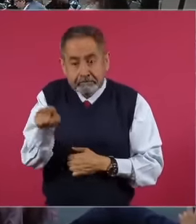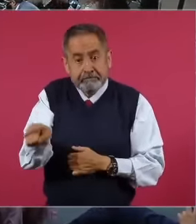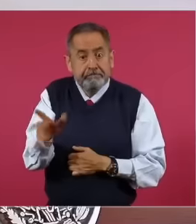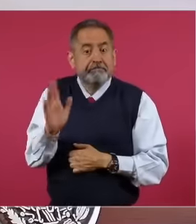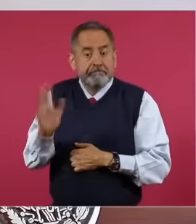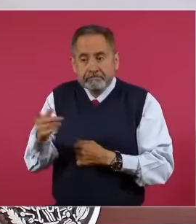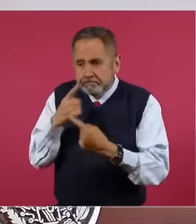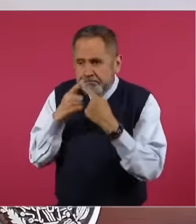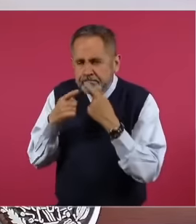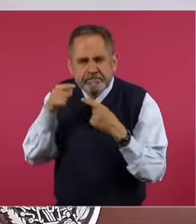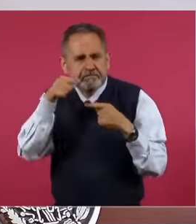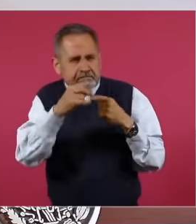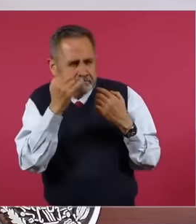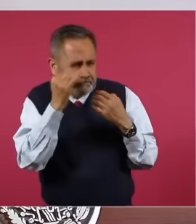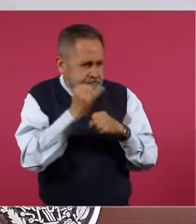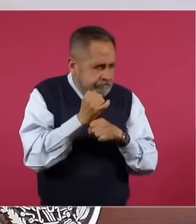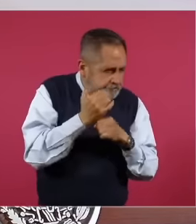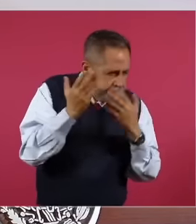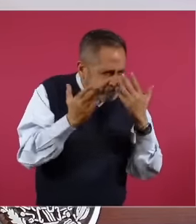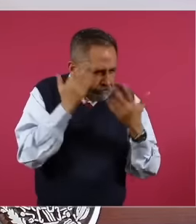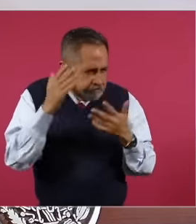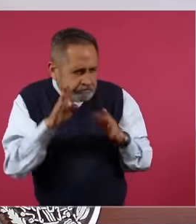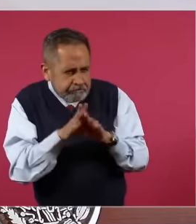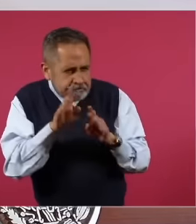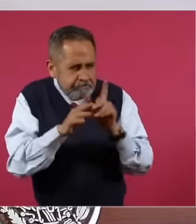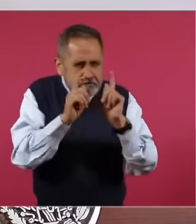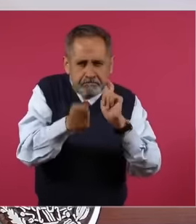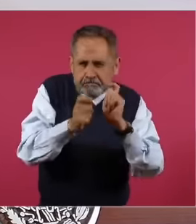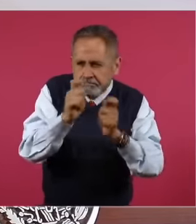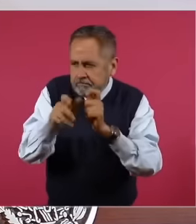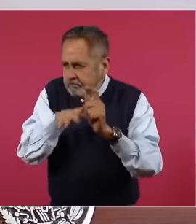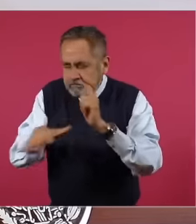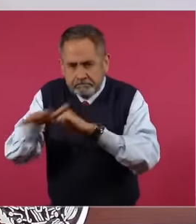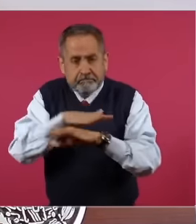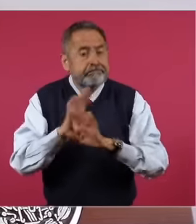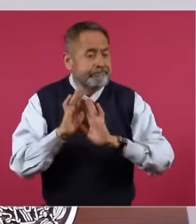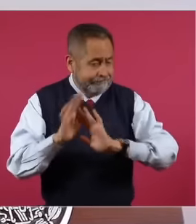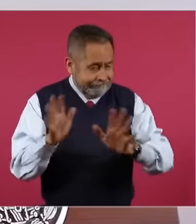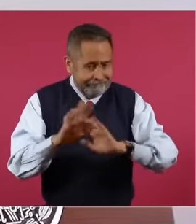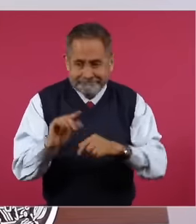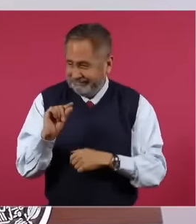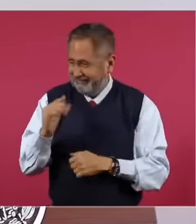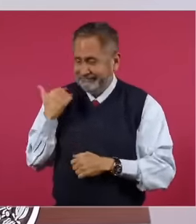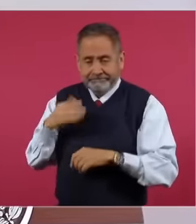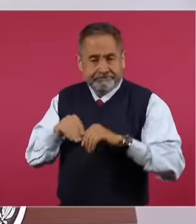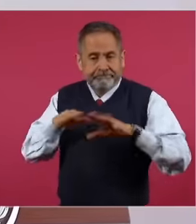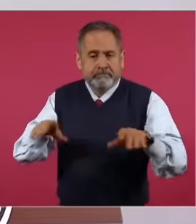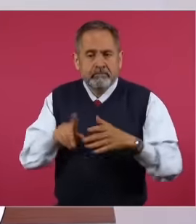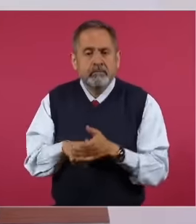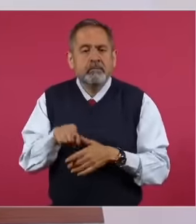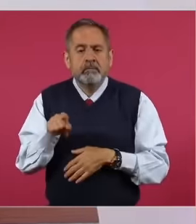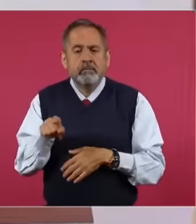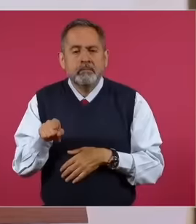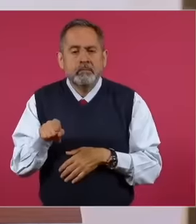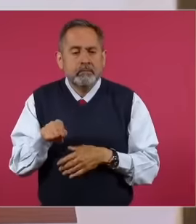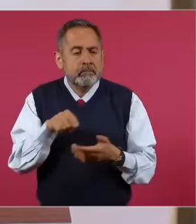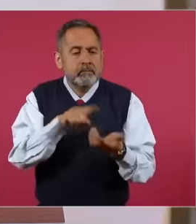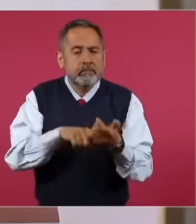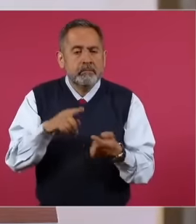it has just been given to know about a job from the environment secretariat